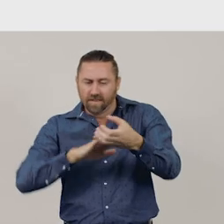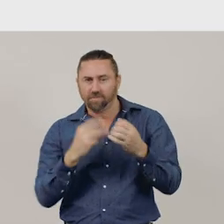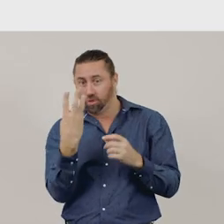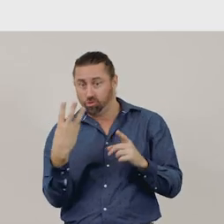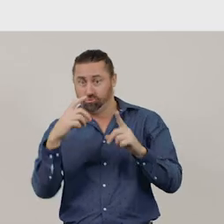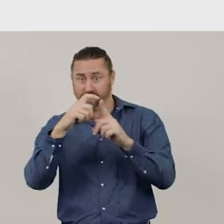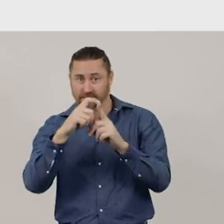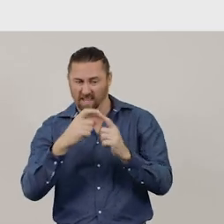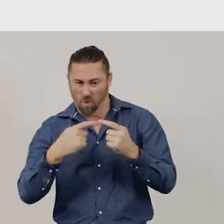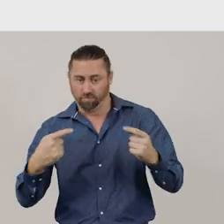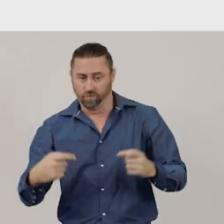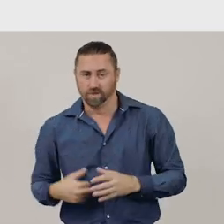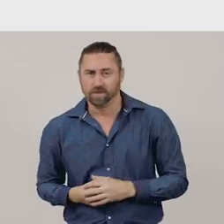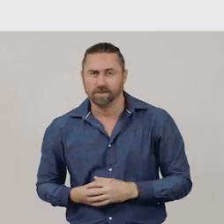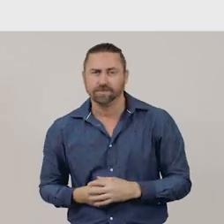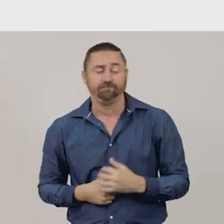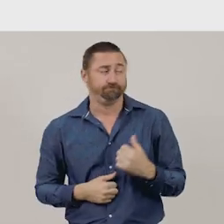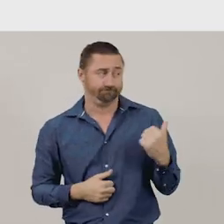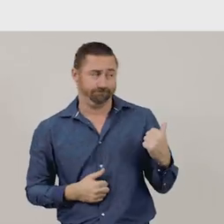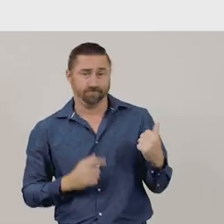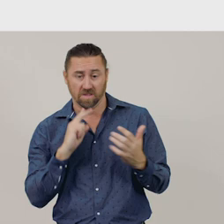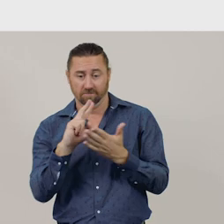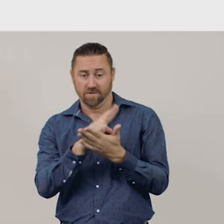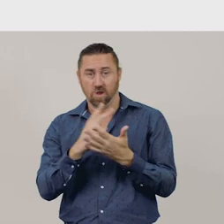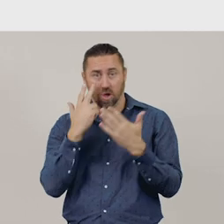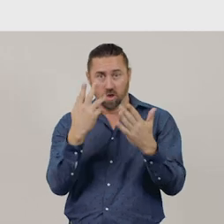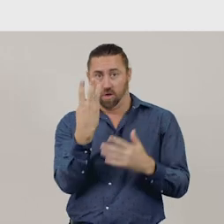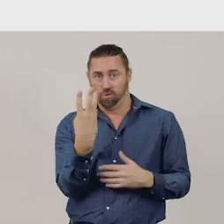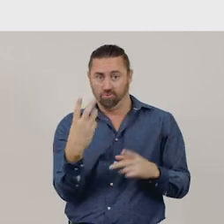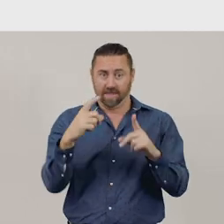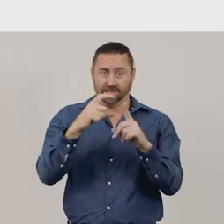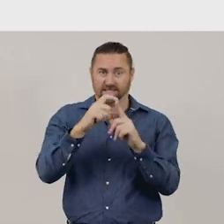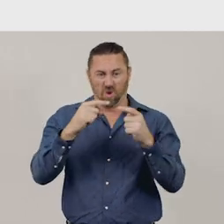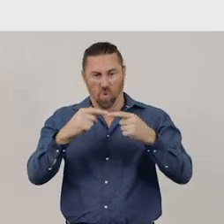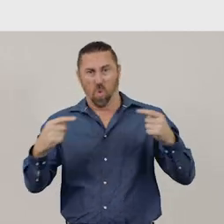In this video, you will learn about the features of three-dimensional objects.